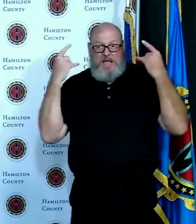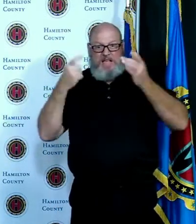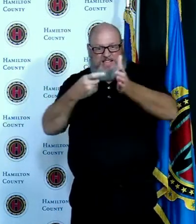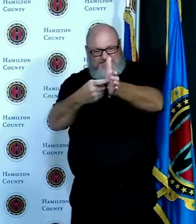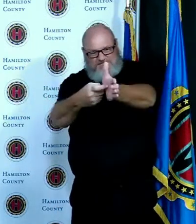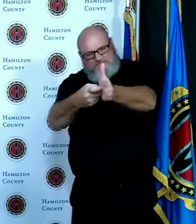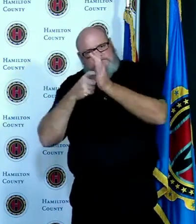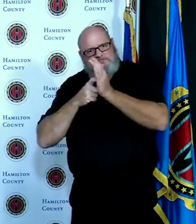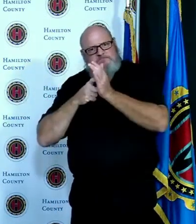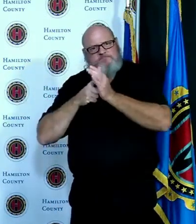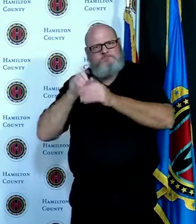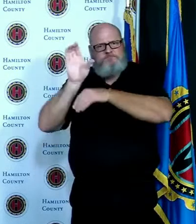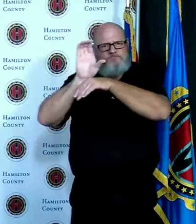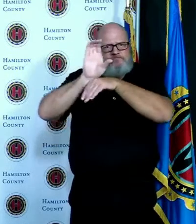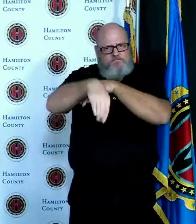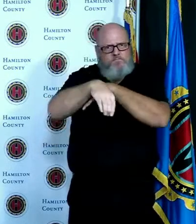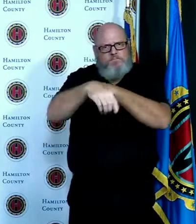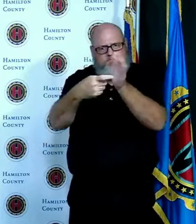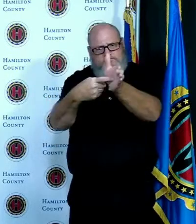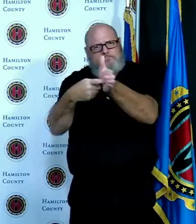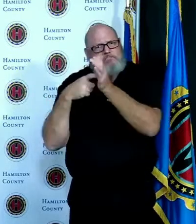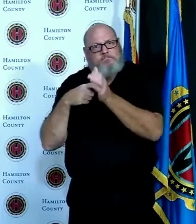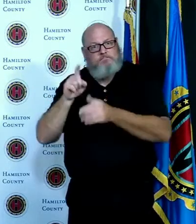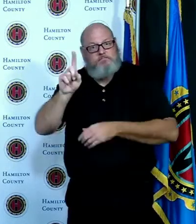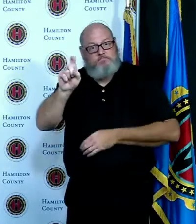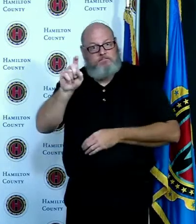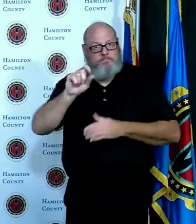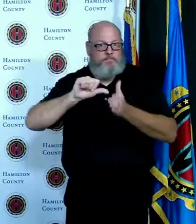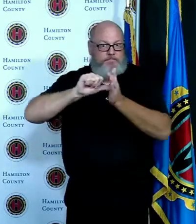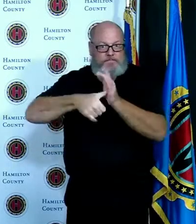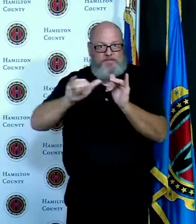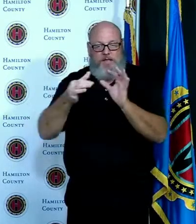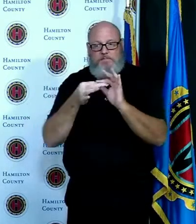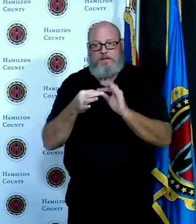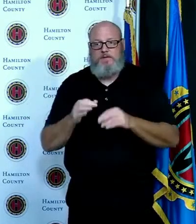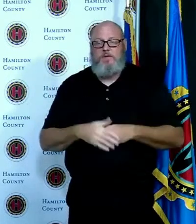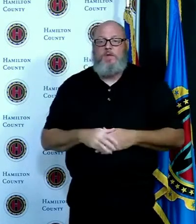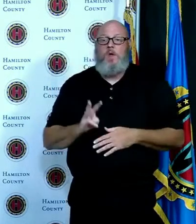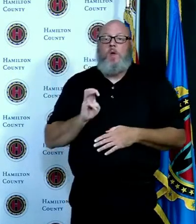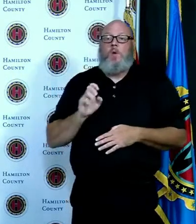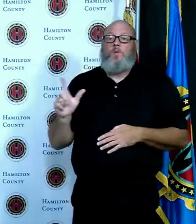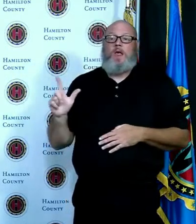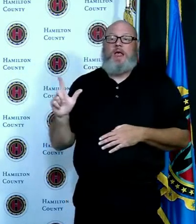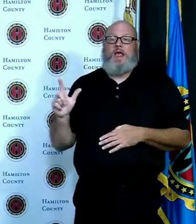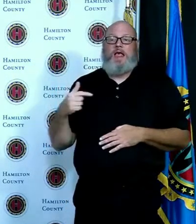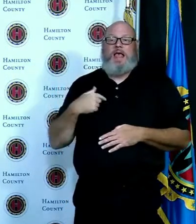of the seriousness of this I you know I hate to speak on behalf of the Governor we have it's it's